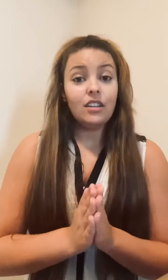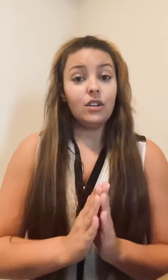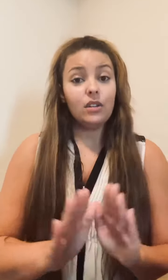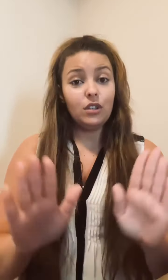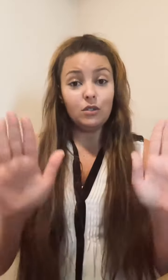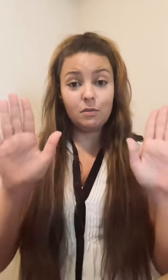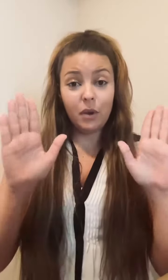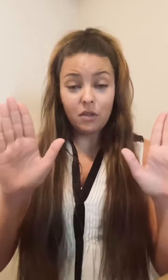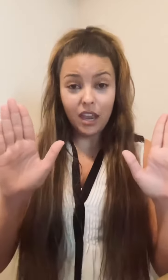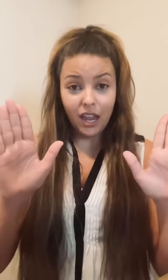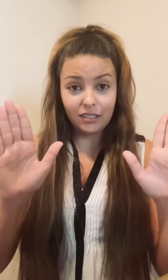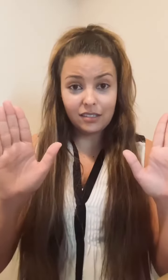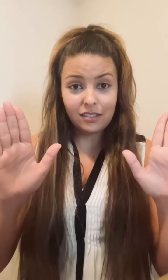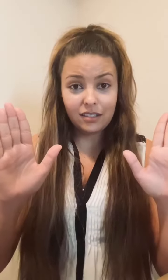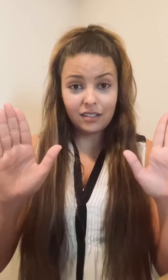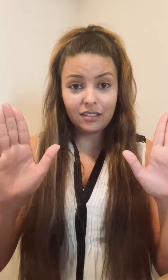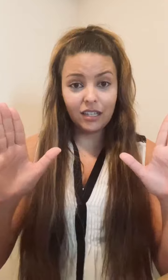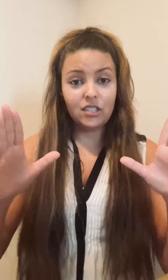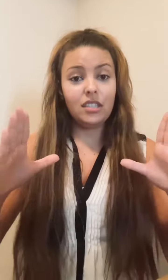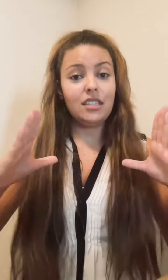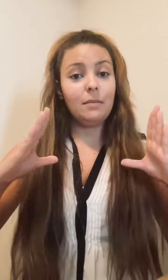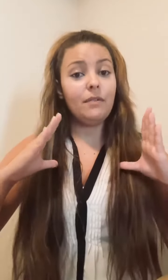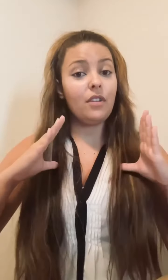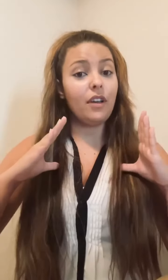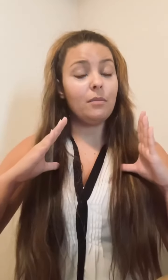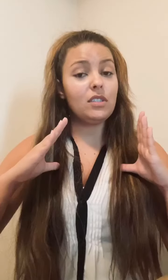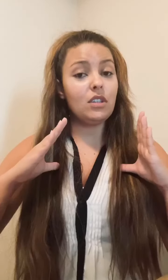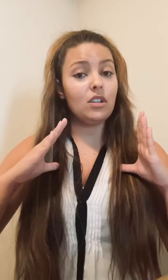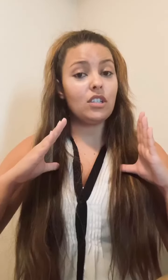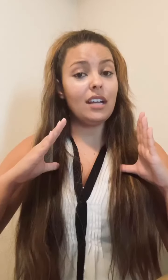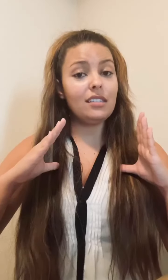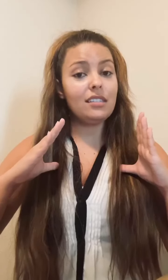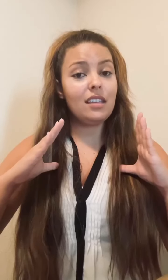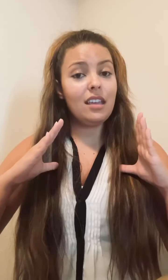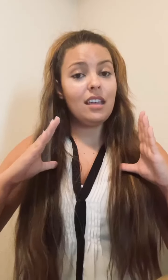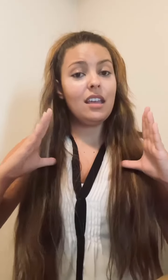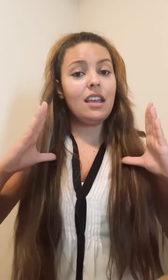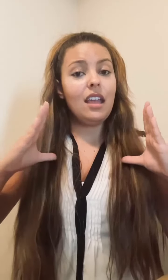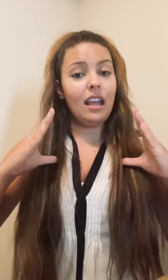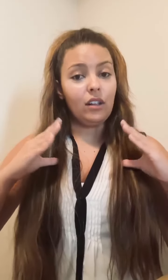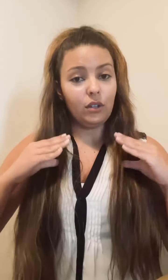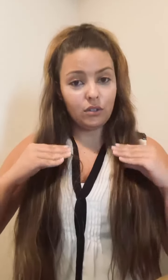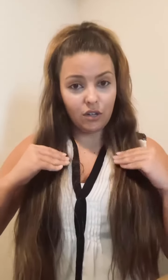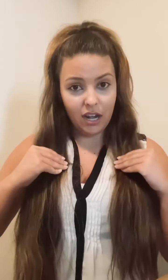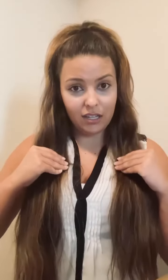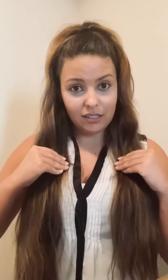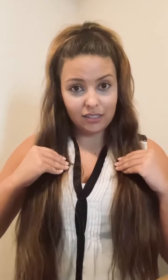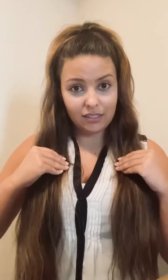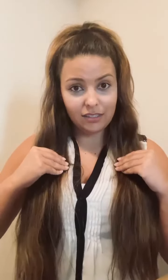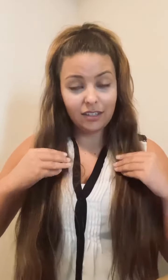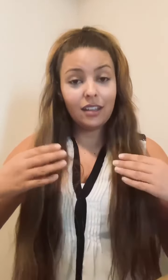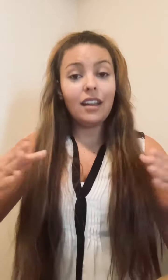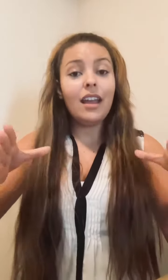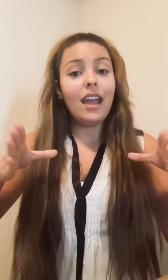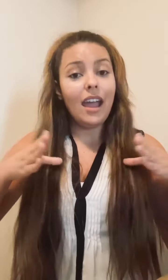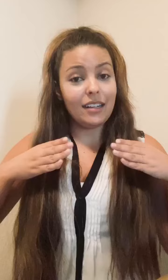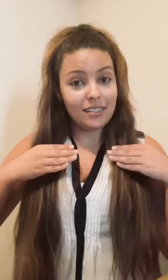You're going to use both hands. Touch the tip of your thumbs to your chest, and close your hands. Accept